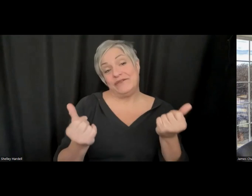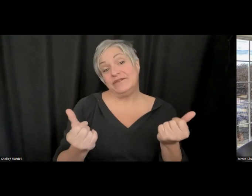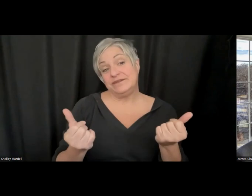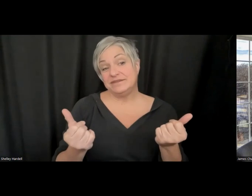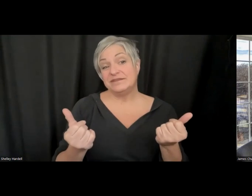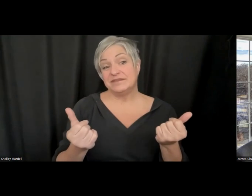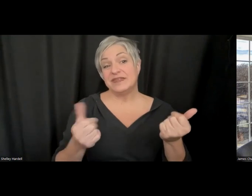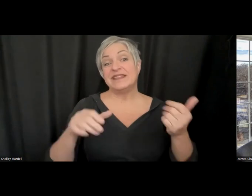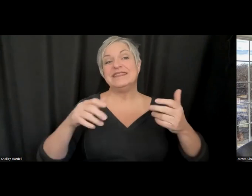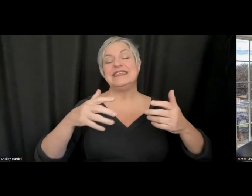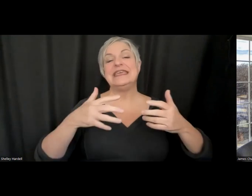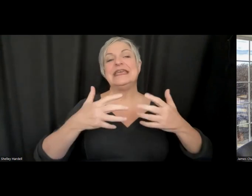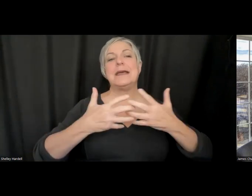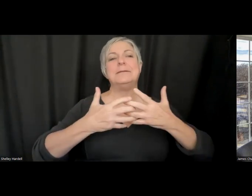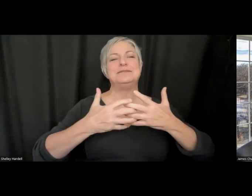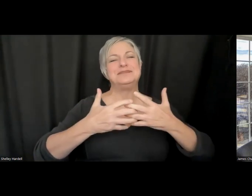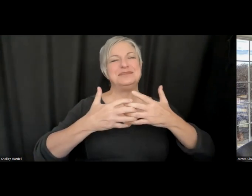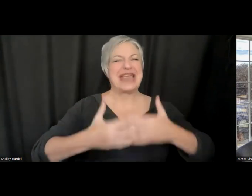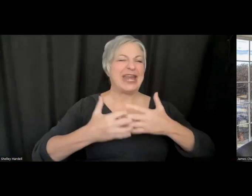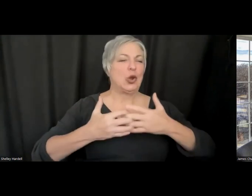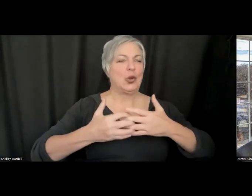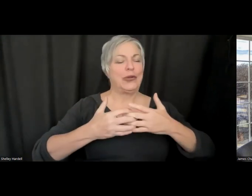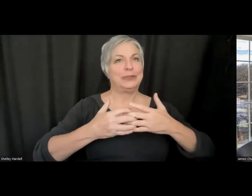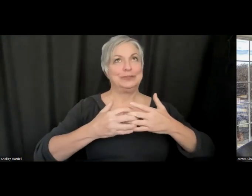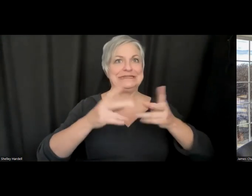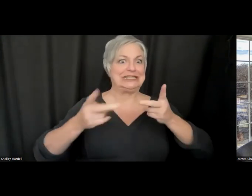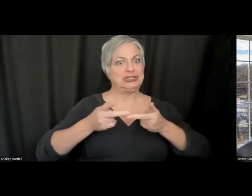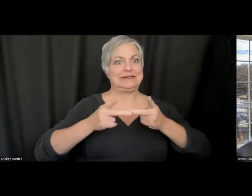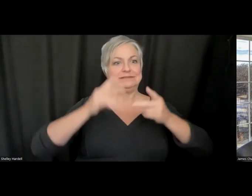mechanics of how we display what is most relevant in captions